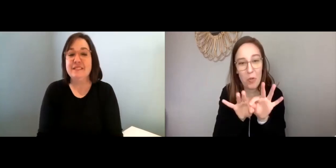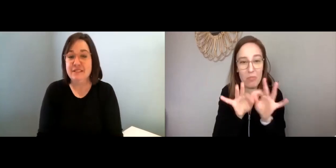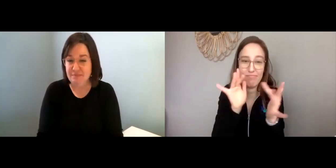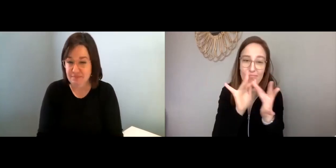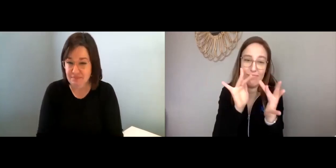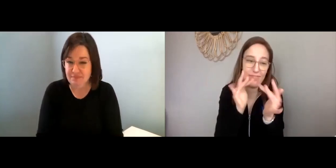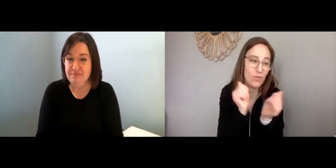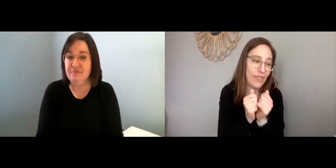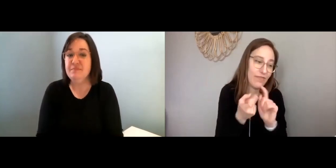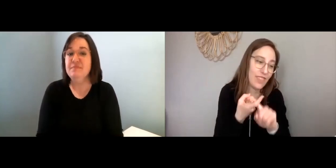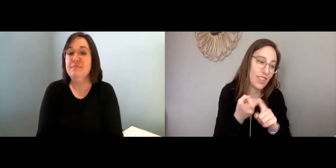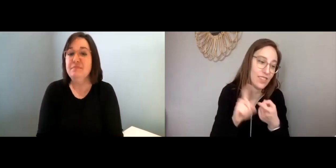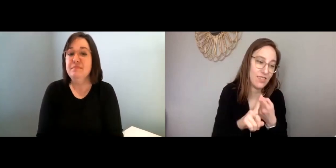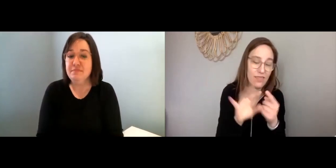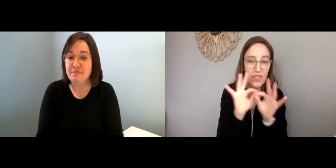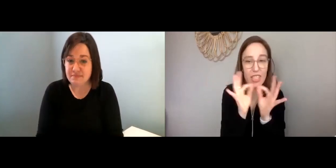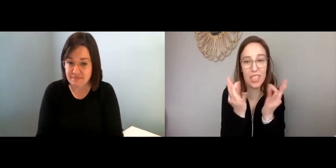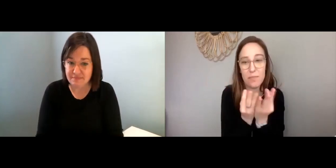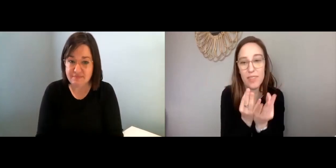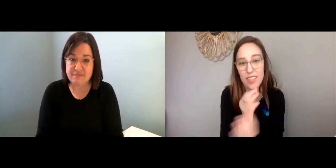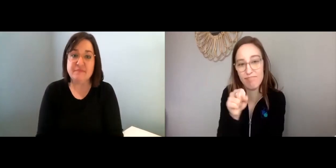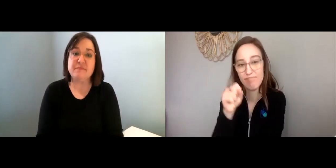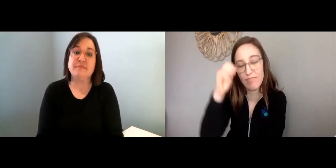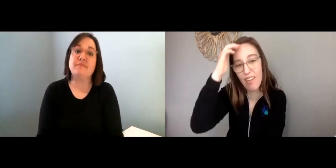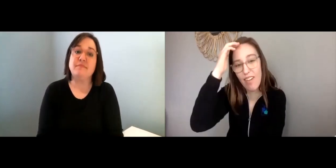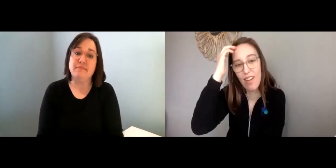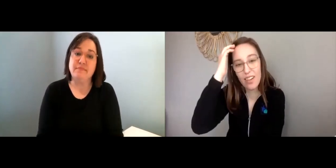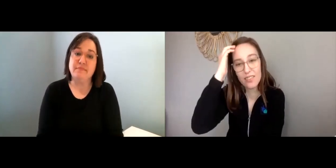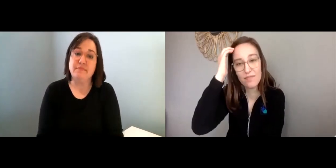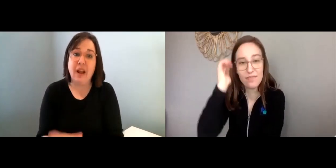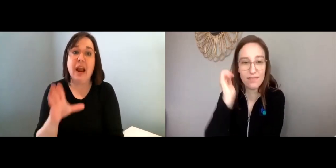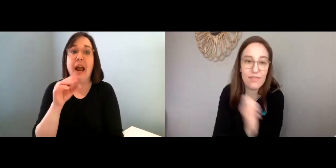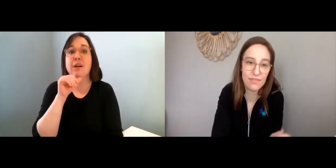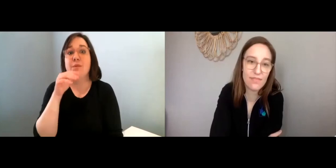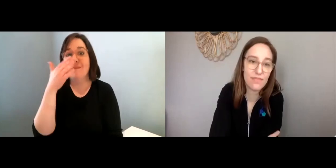Oh and it’s also important to stay in touch with your friends and your family.